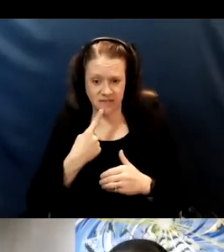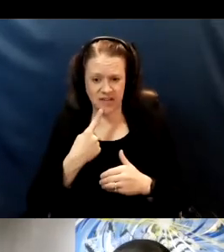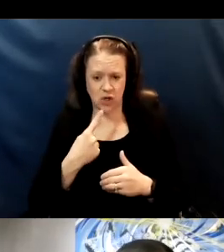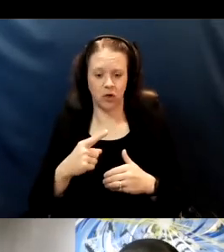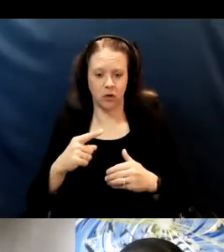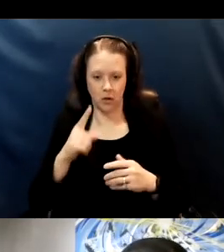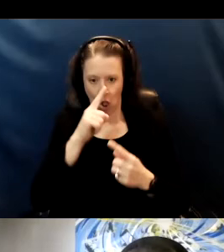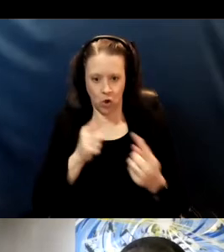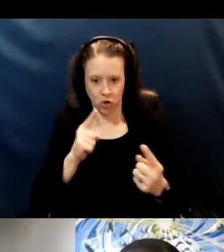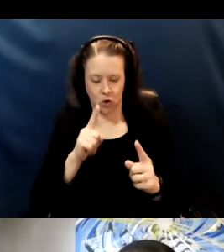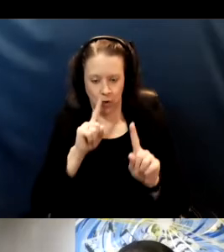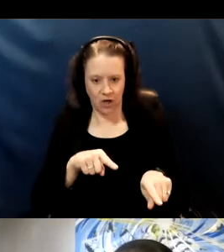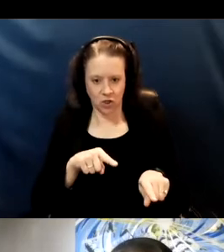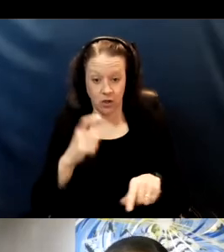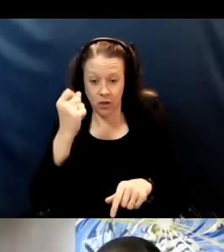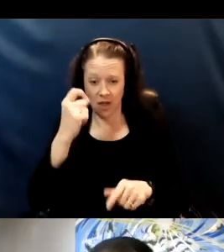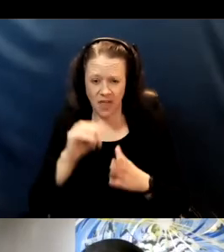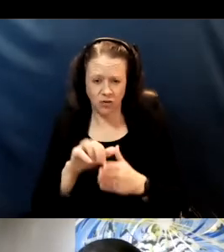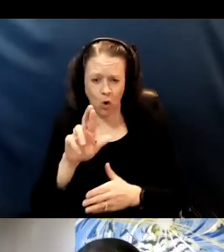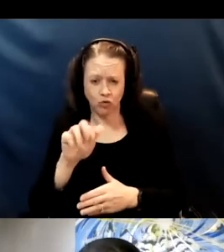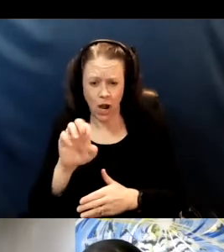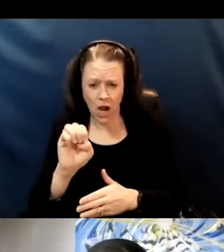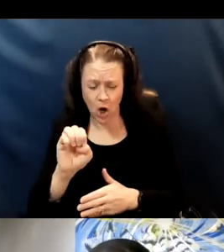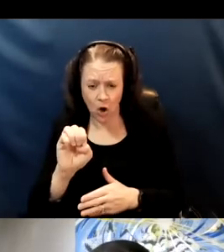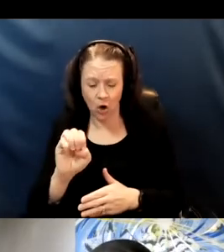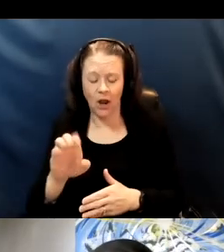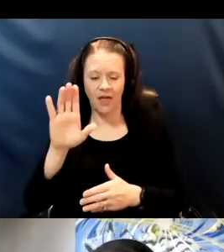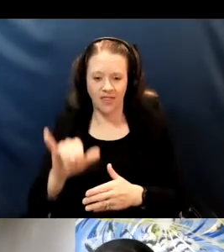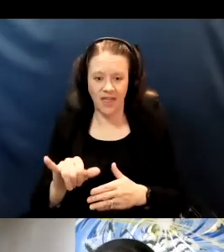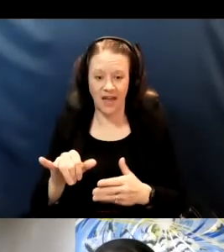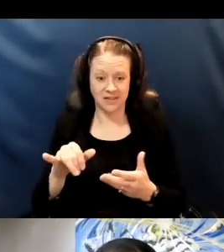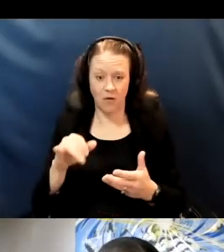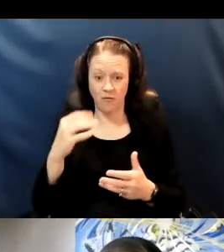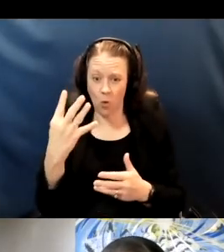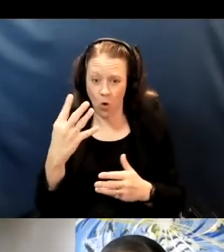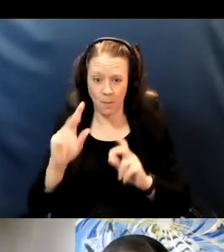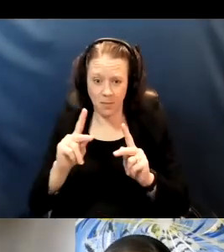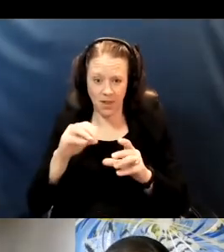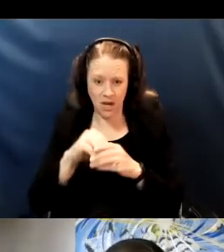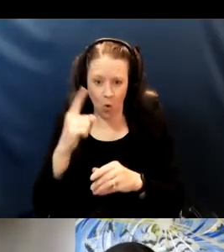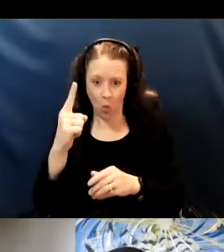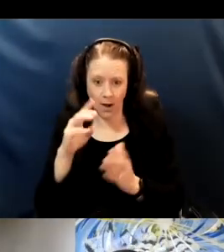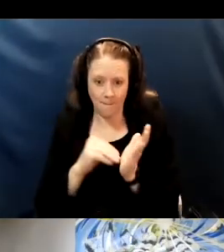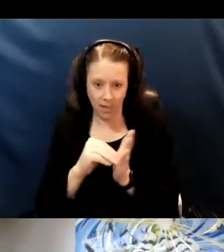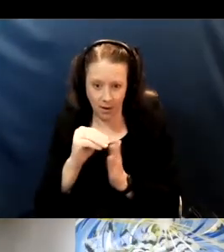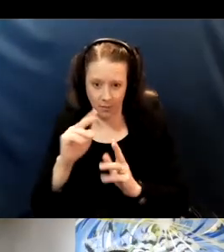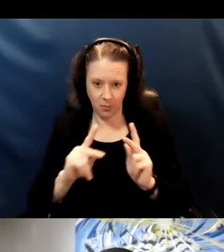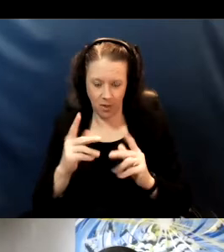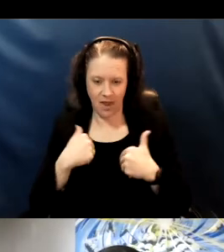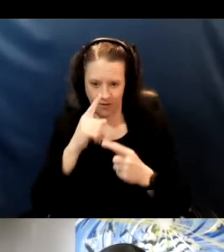and they happen within 15 to 30 minutes of the vaccine administration which is why it is recommended that people be monitored